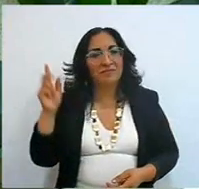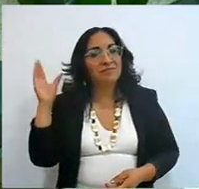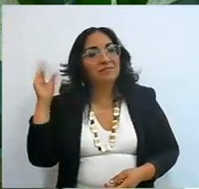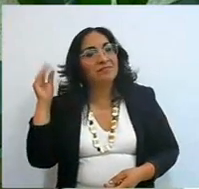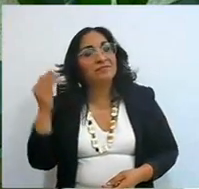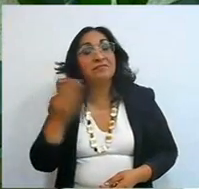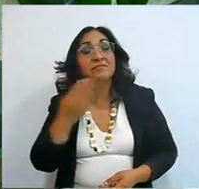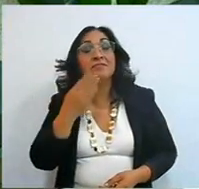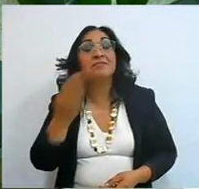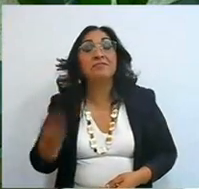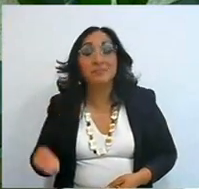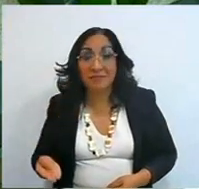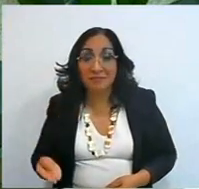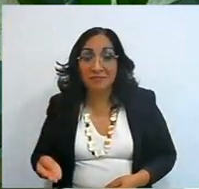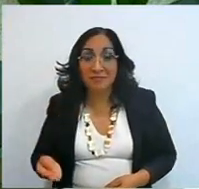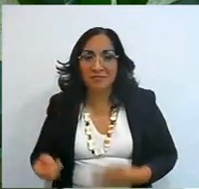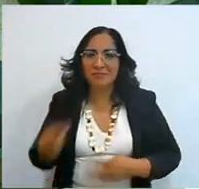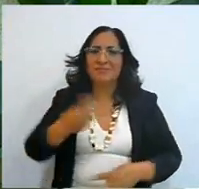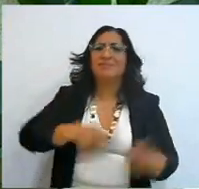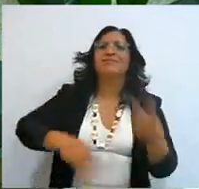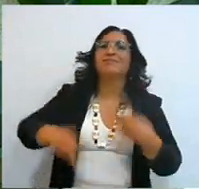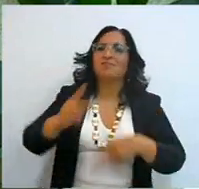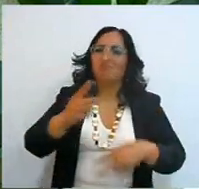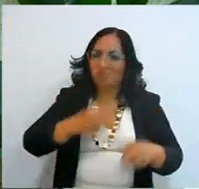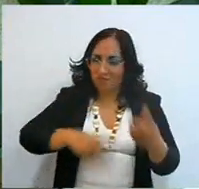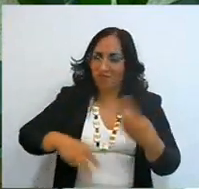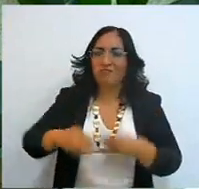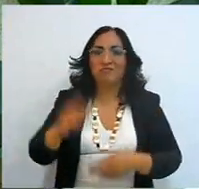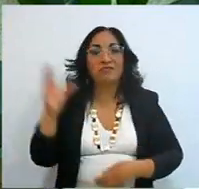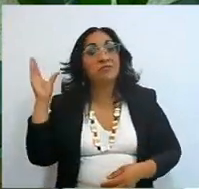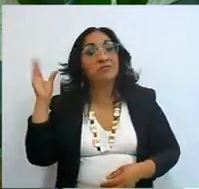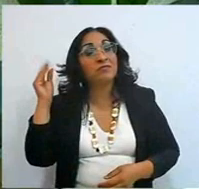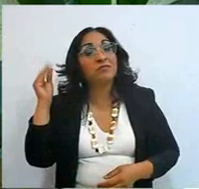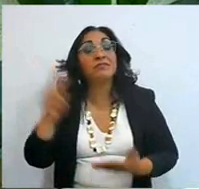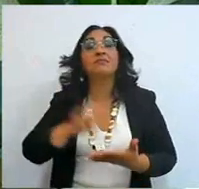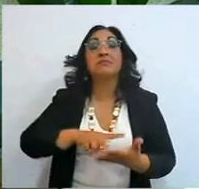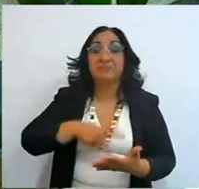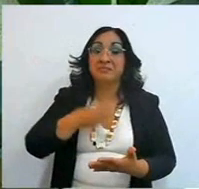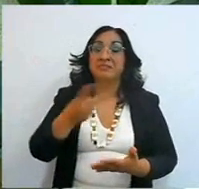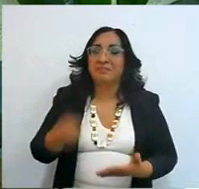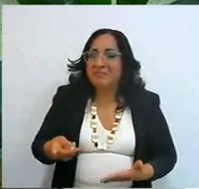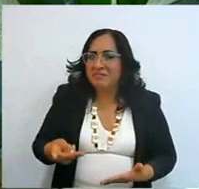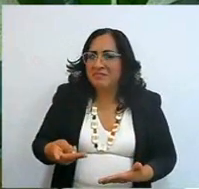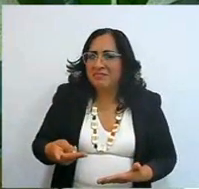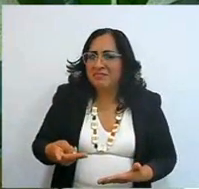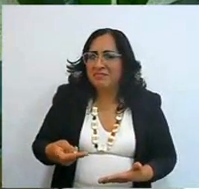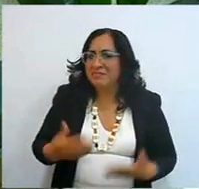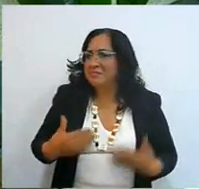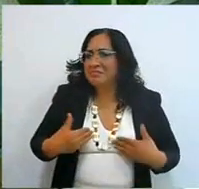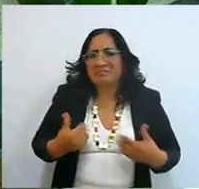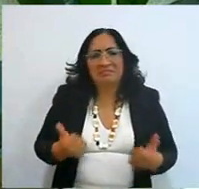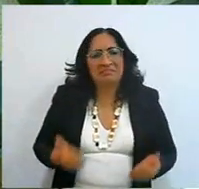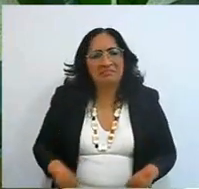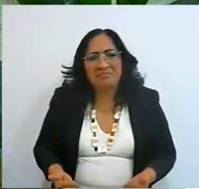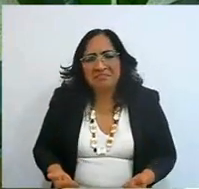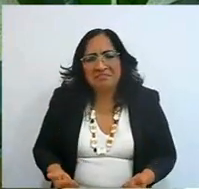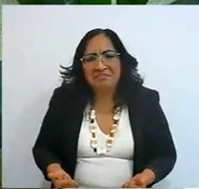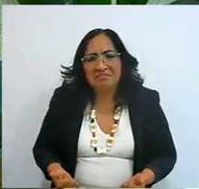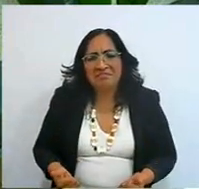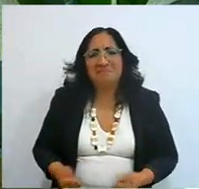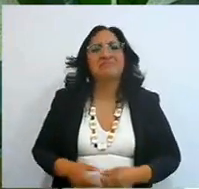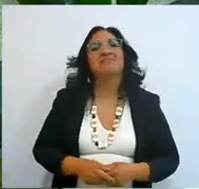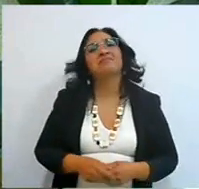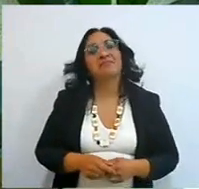to be able to re-enter the internet and say no, I'm going to listen again, let's see I didn't understand this word,